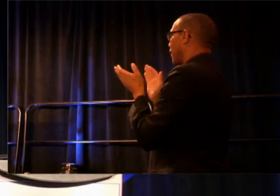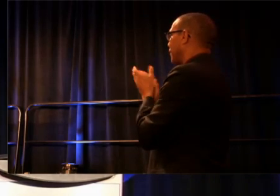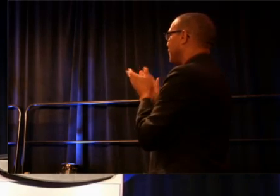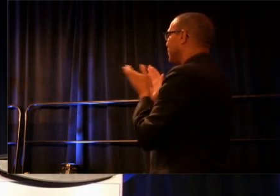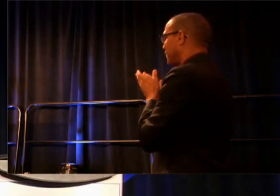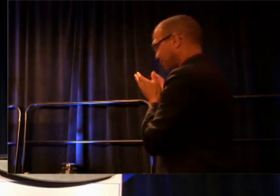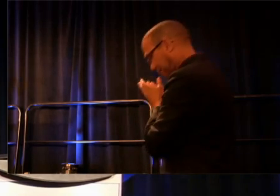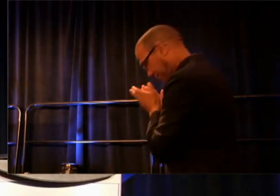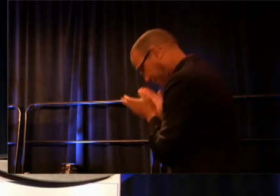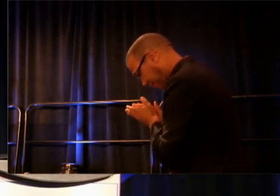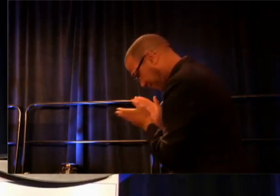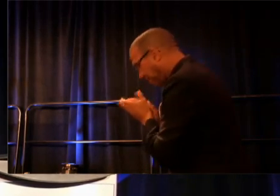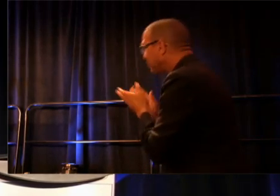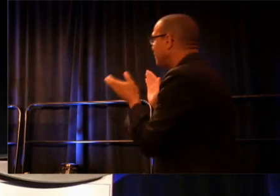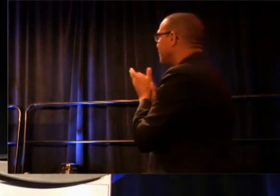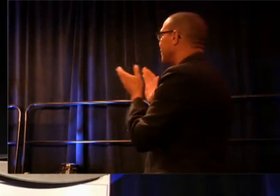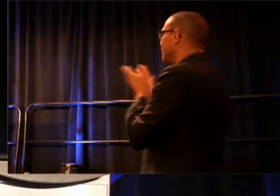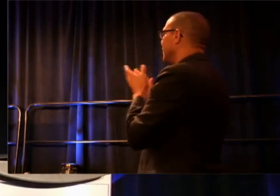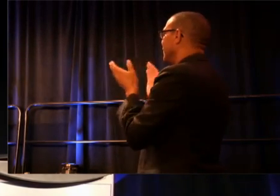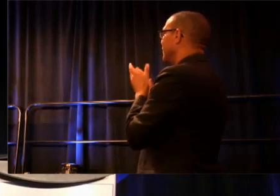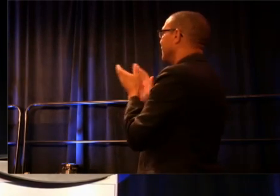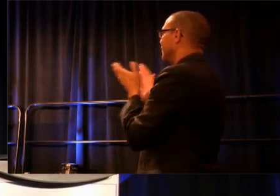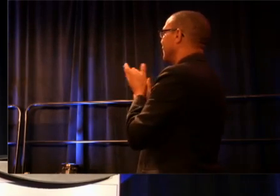Thank you. You should stand here for the video.